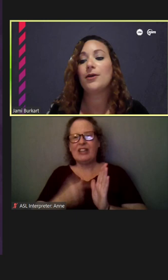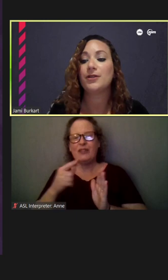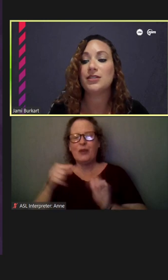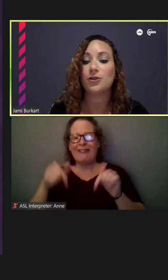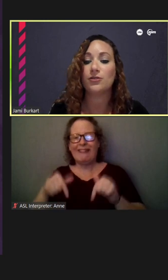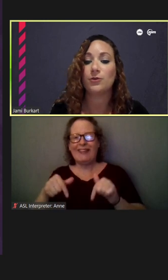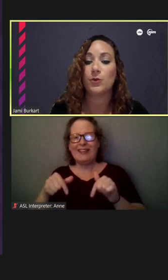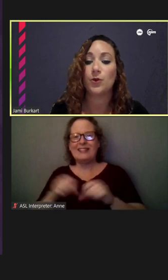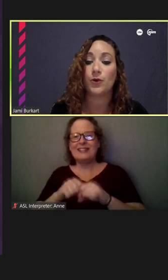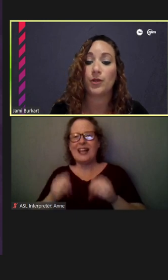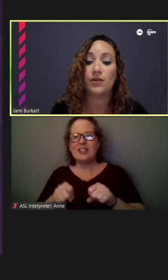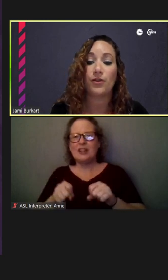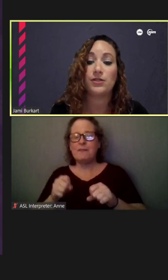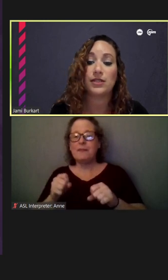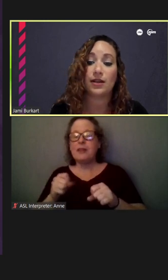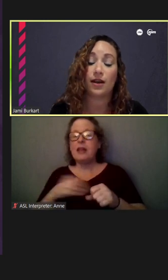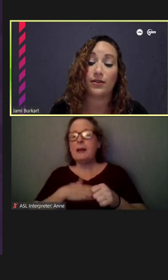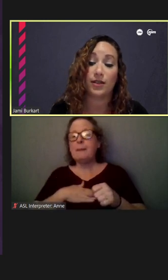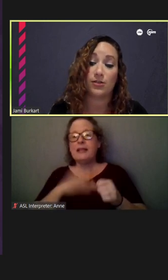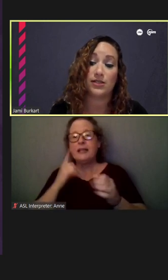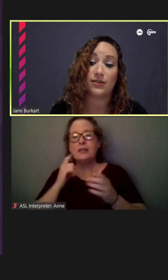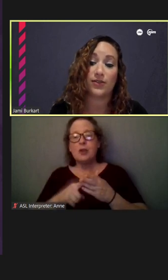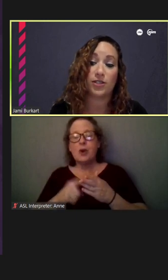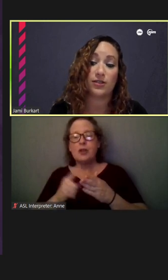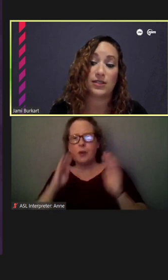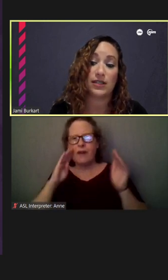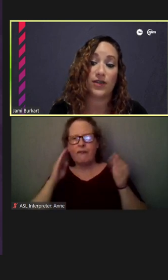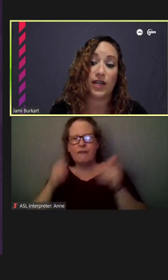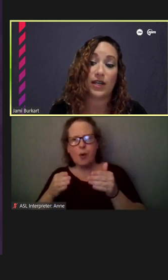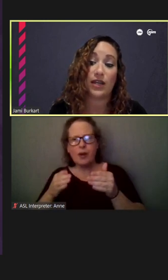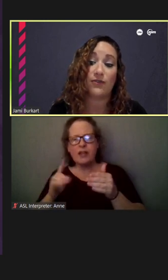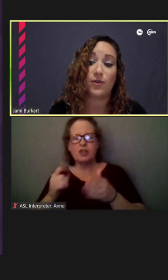Please note that we will only be focusing on the Artistic Feature this evening, and